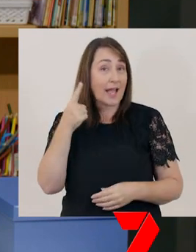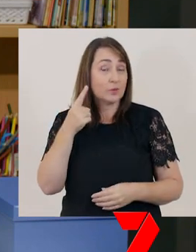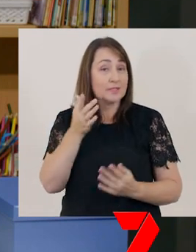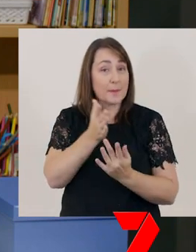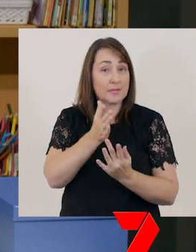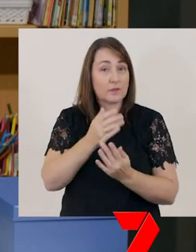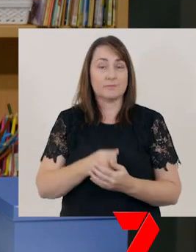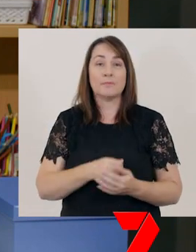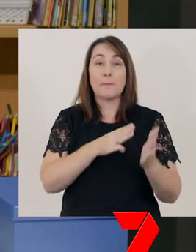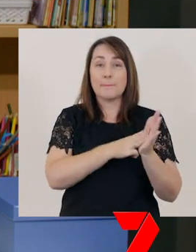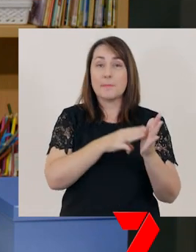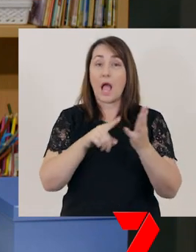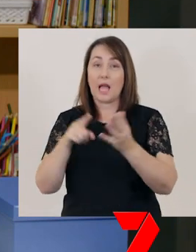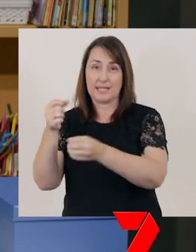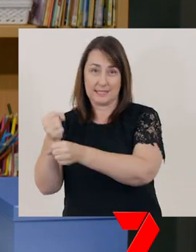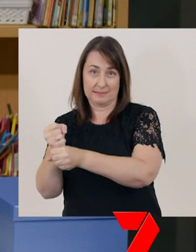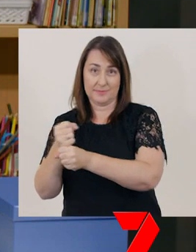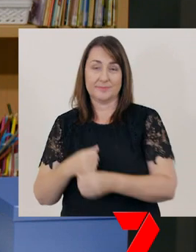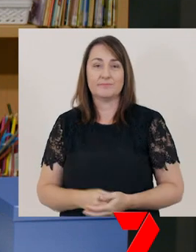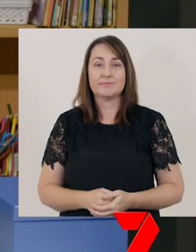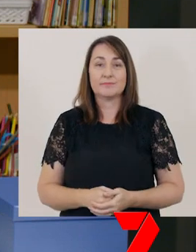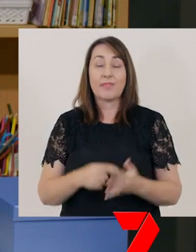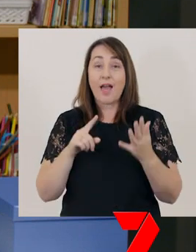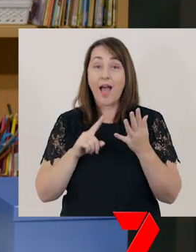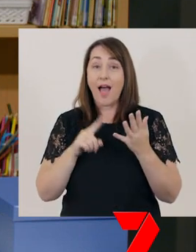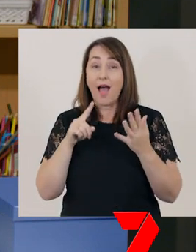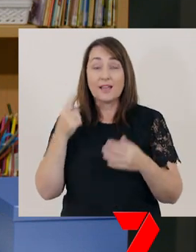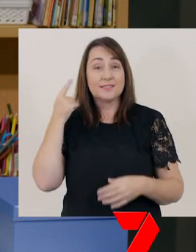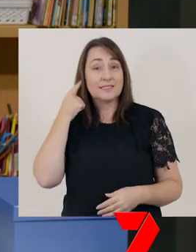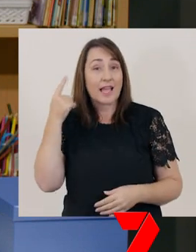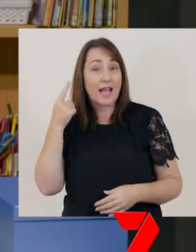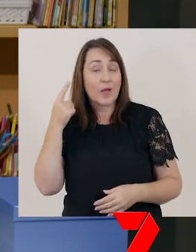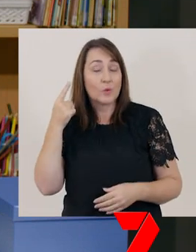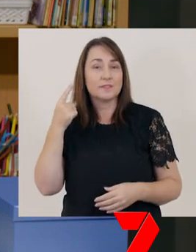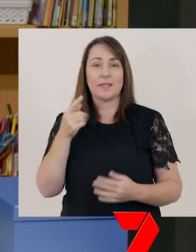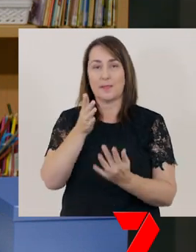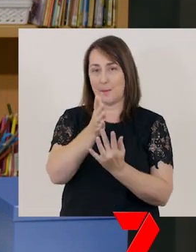Mug – the ‘uh’ sound is in the middle of the word.